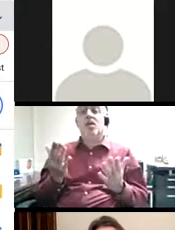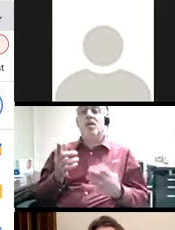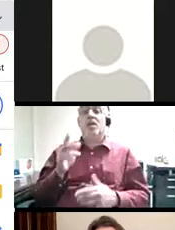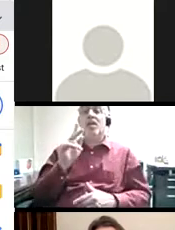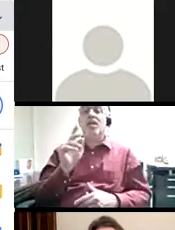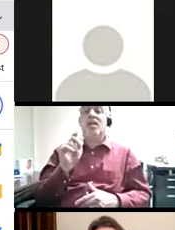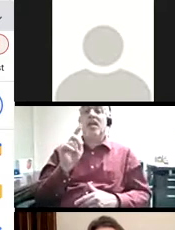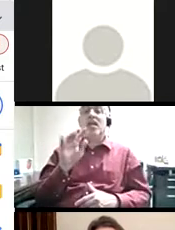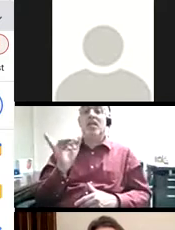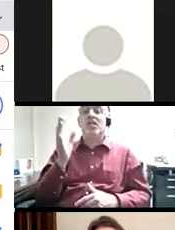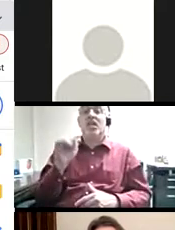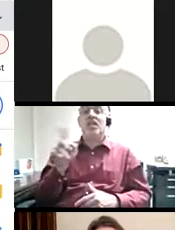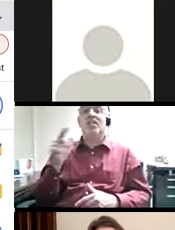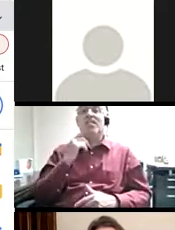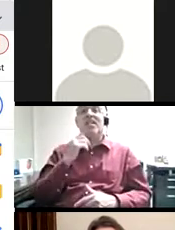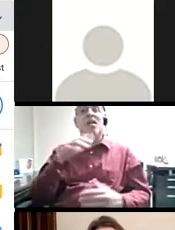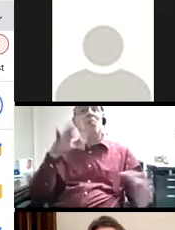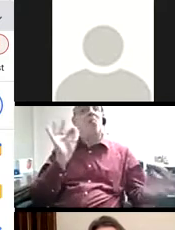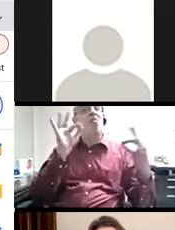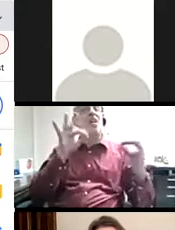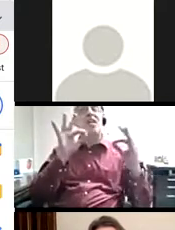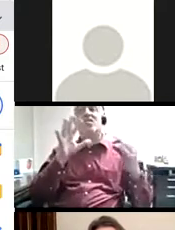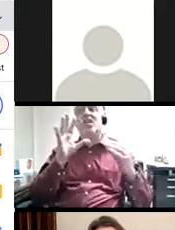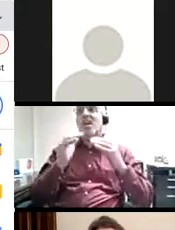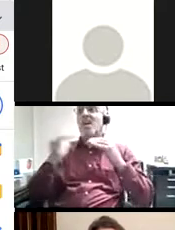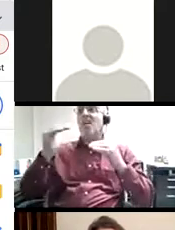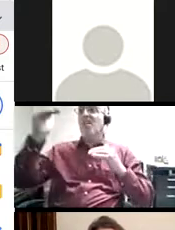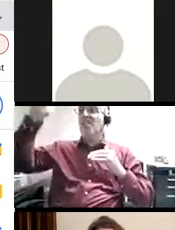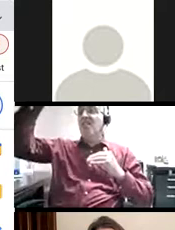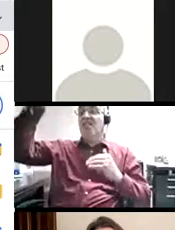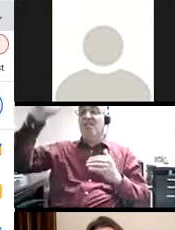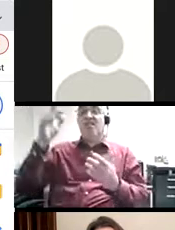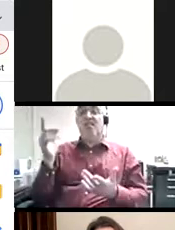In her book, Radical Friendship, Kate Johnson reminds us that perfectionism and hierarchy